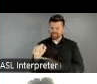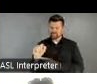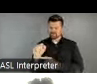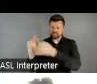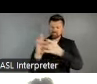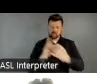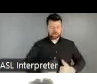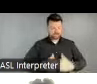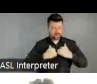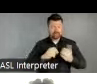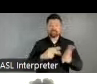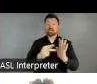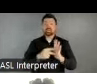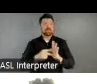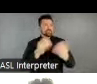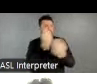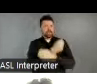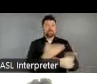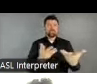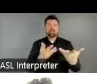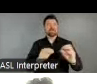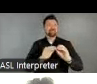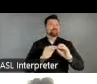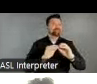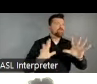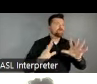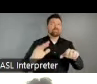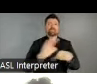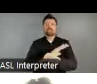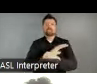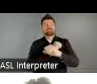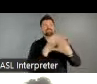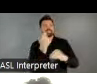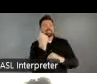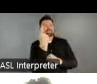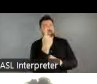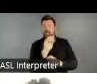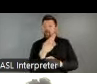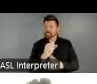and inclusive understanding of the arts and arts participation that's not static. It includes the